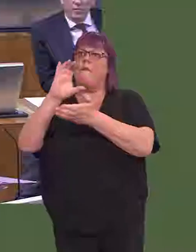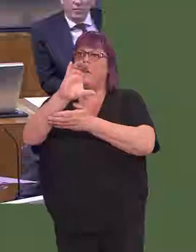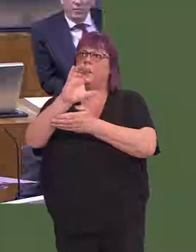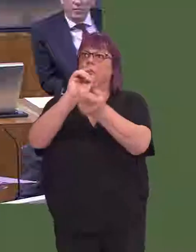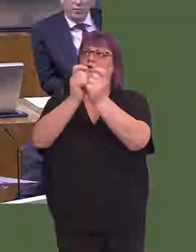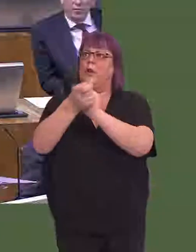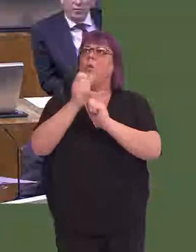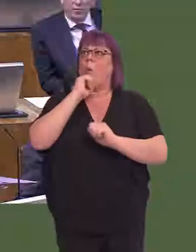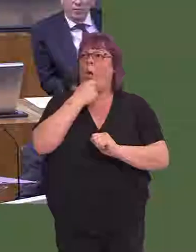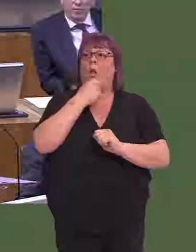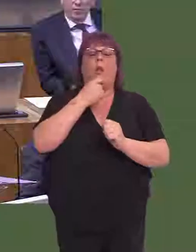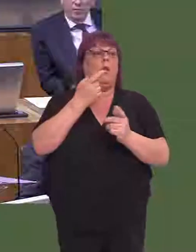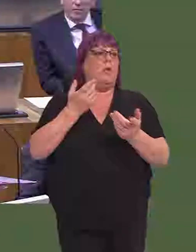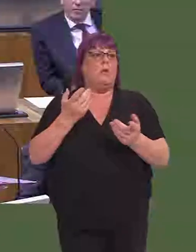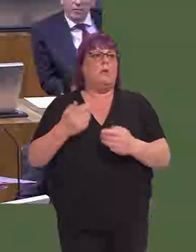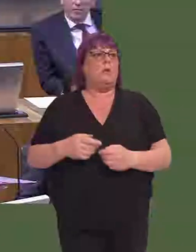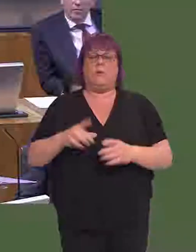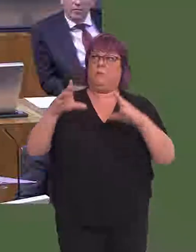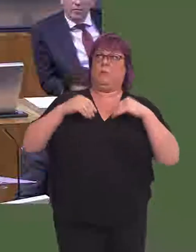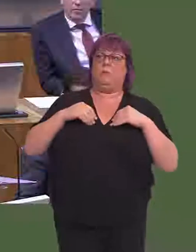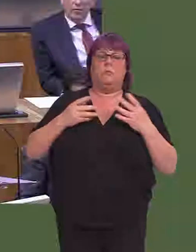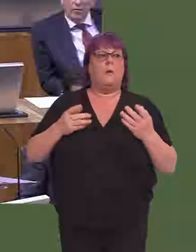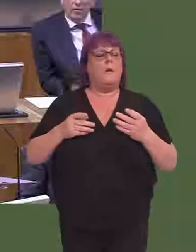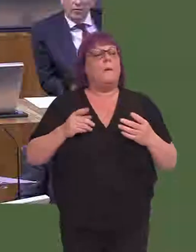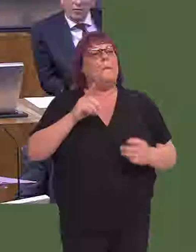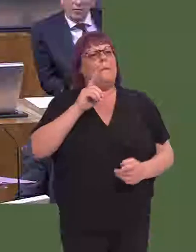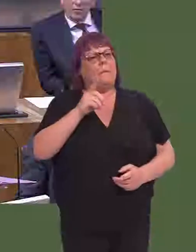the way money is spent and allocated. That much is very, very true.